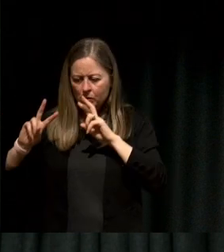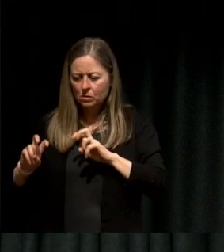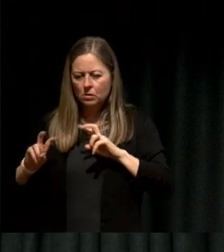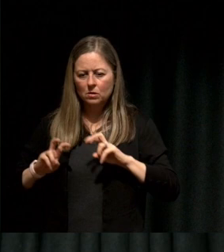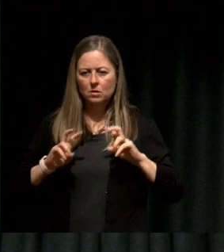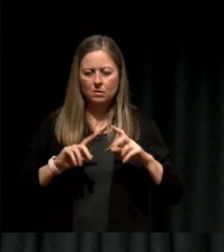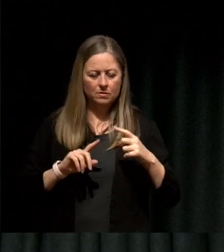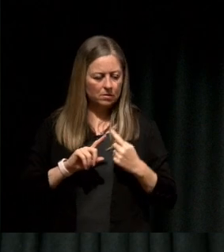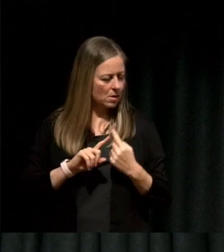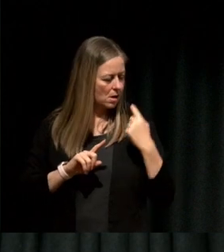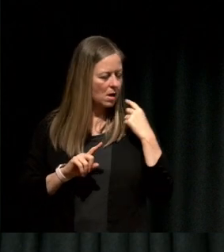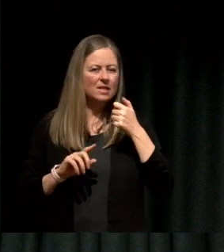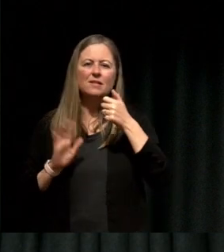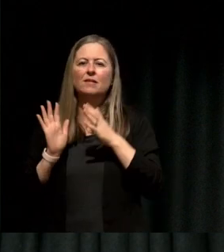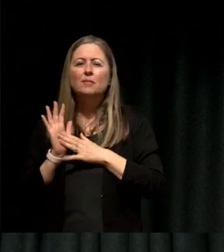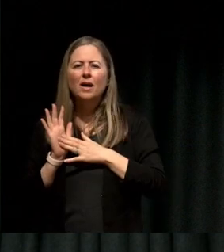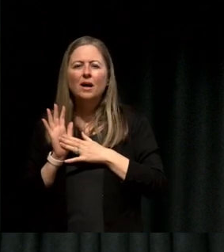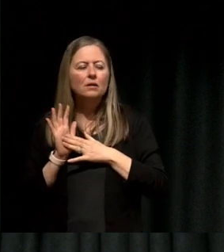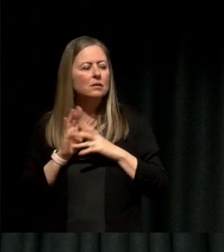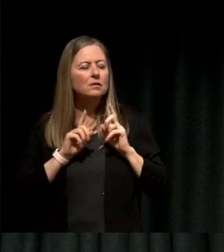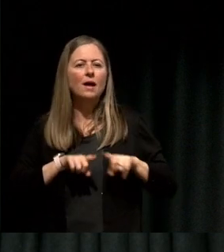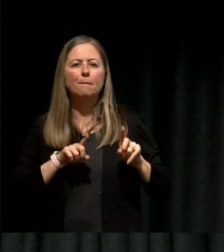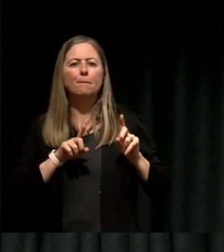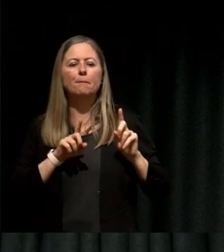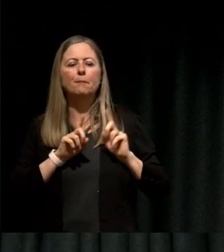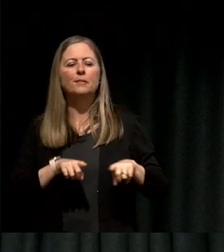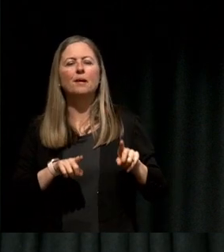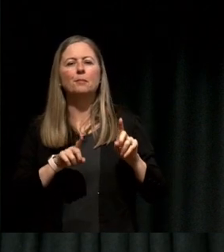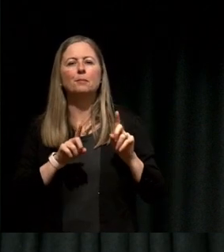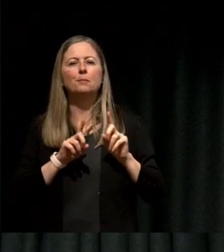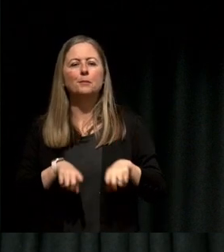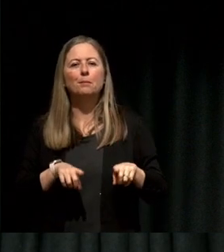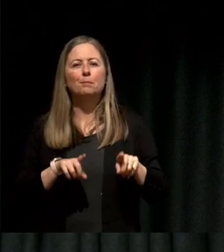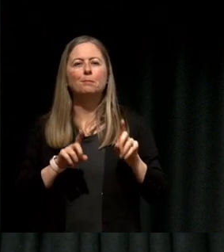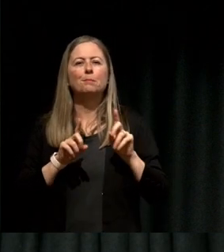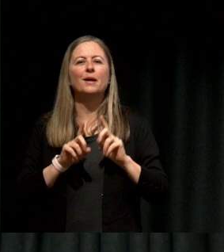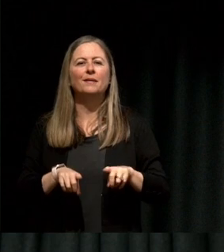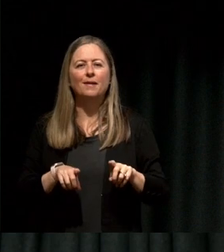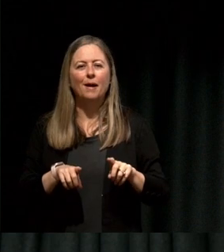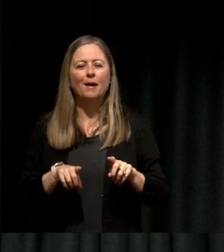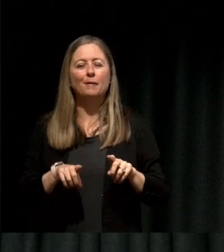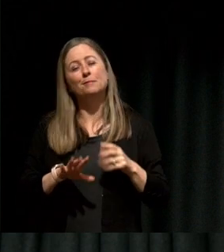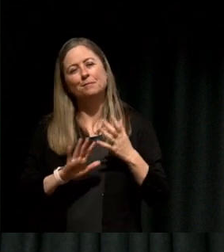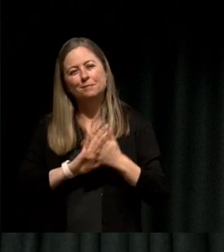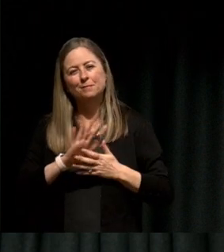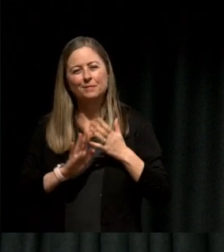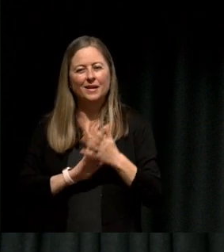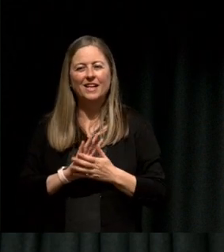and I keep seeing the same thing happening again that's a sign to you that maybe something needs to improve, maybe you need to read a bit more about how to make that decision.